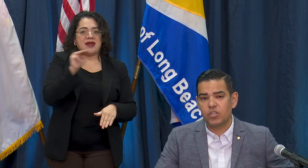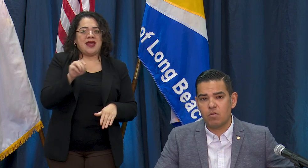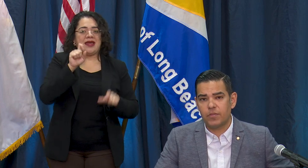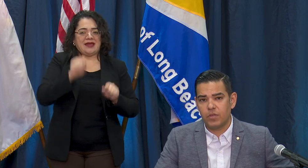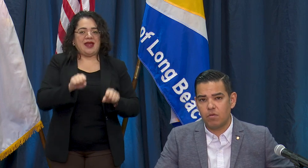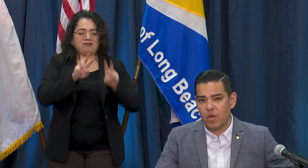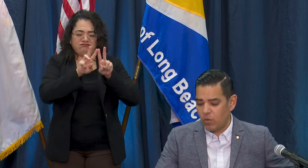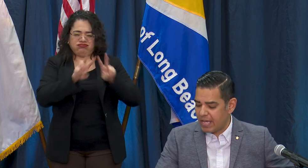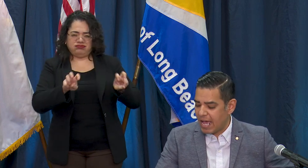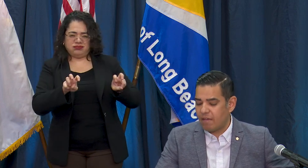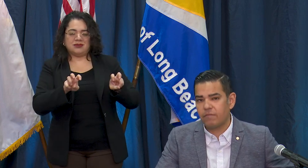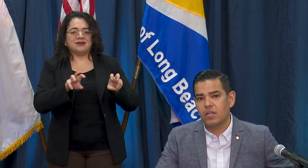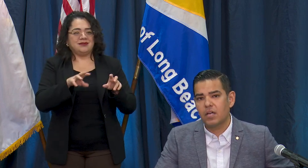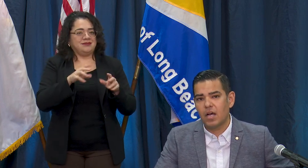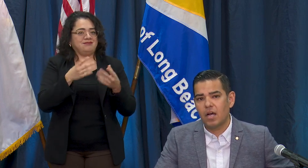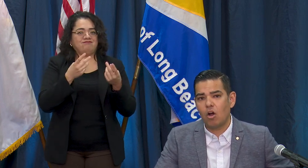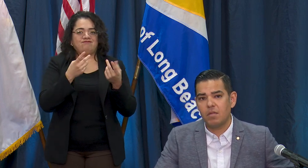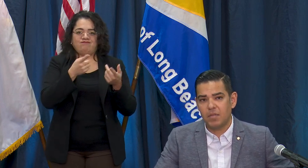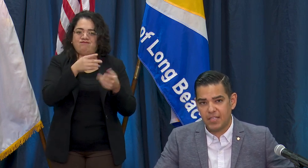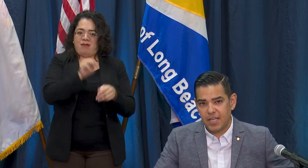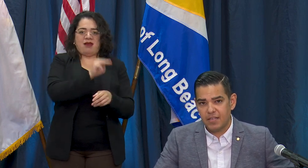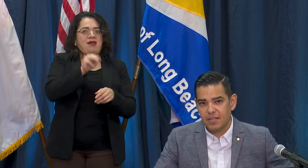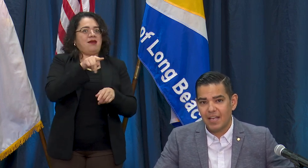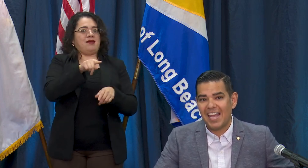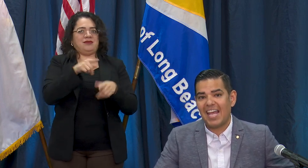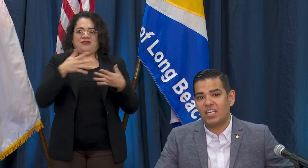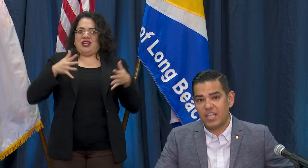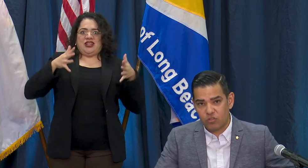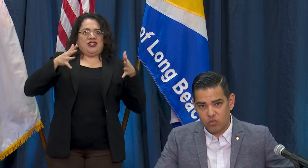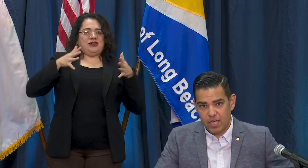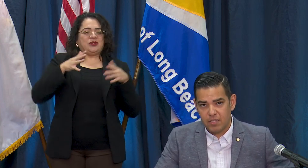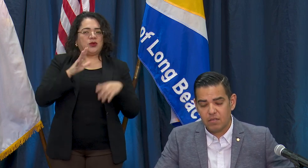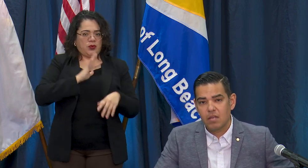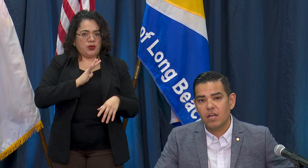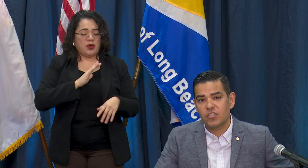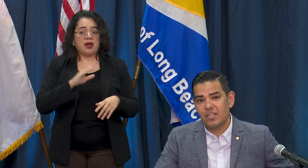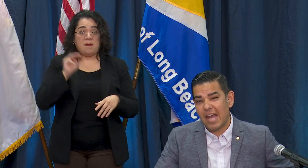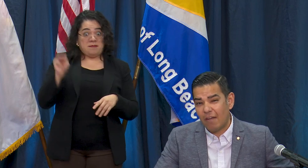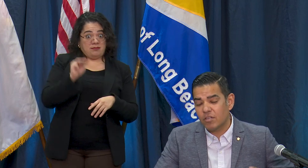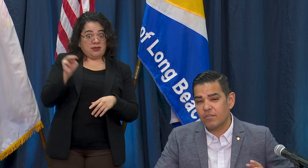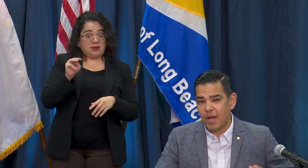share with you that we have on Monday and yesterday seen an average of about